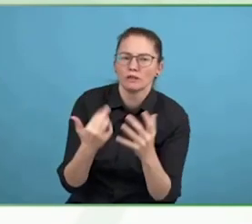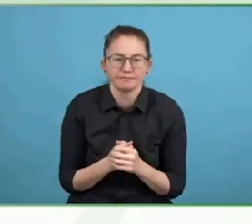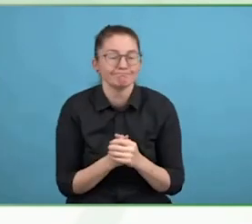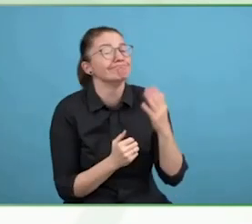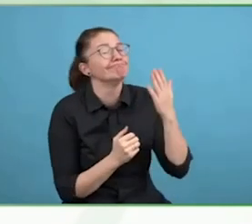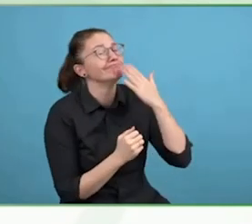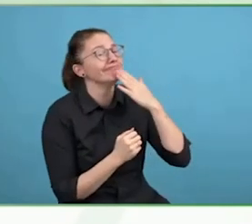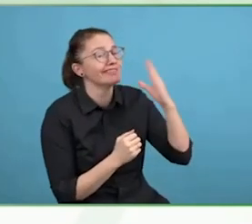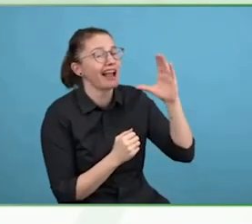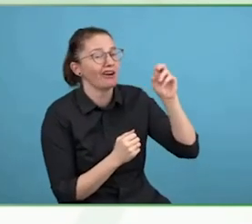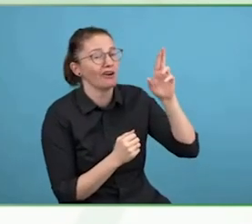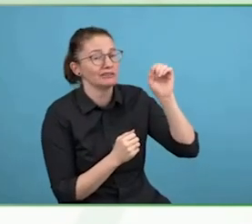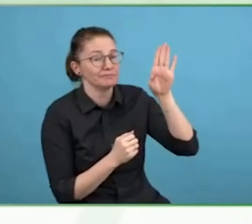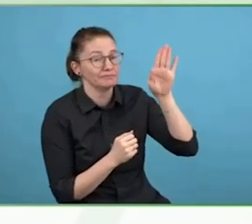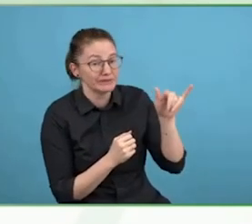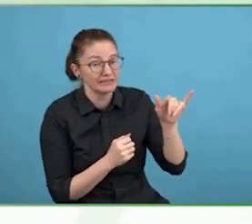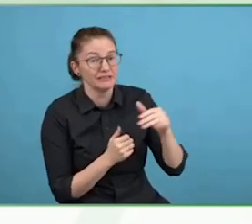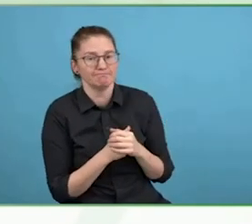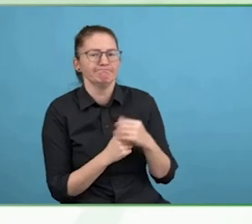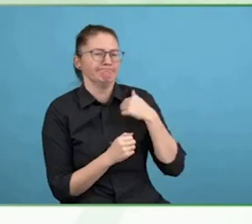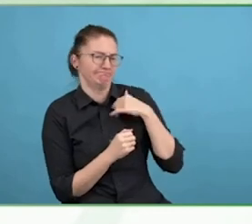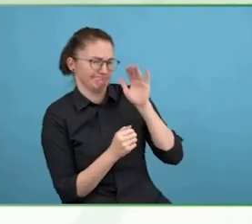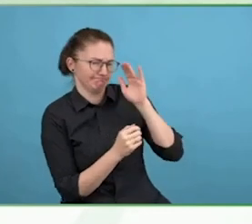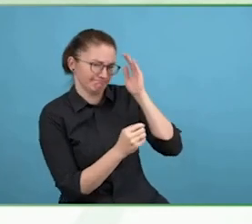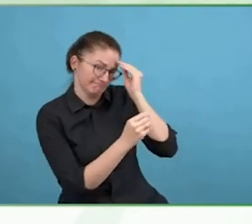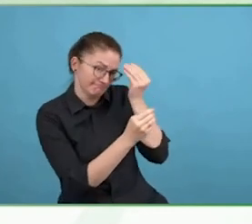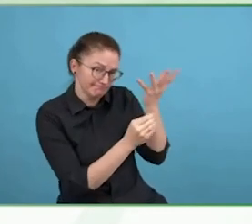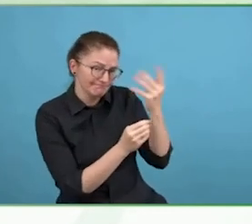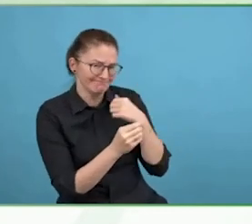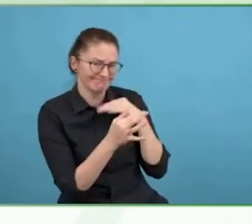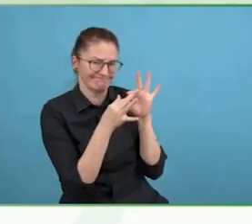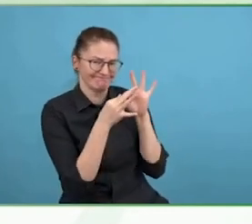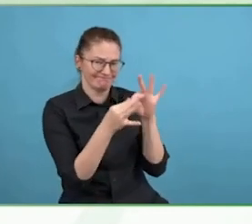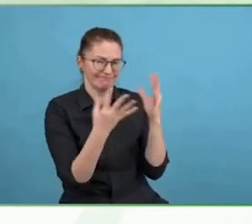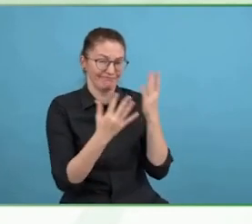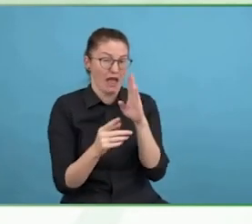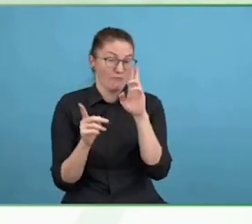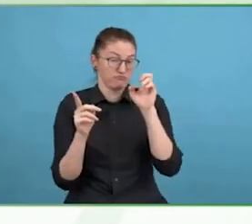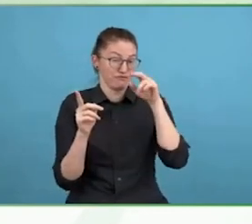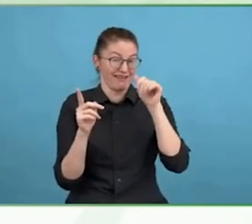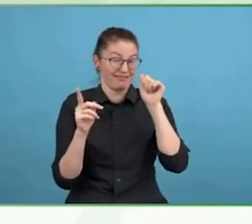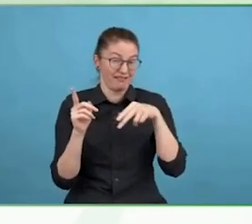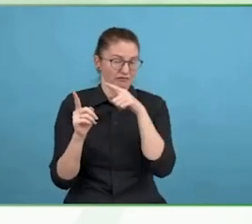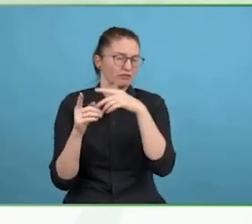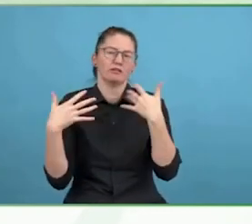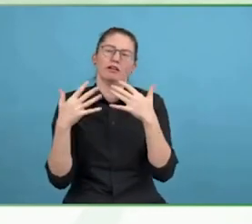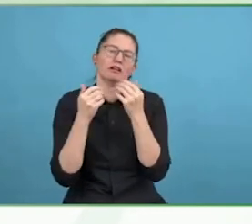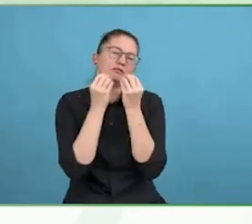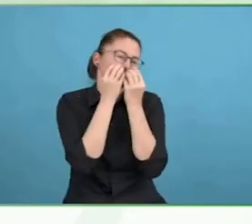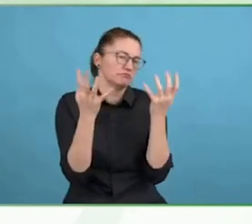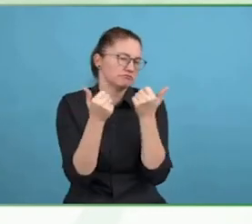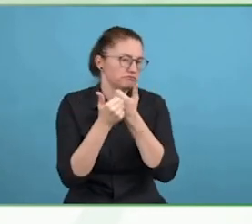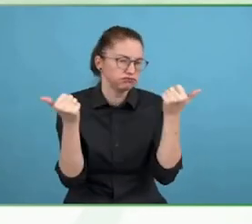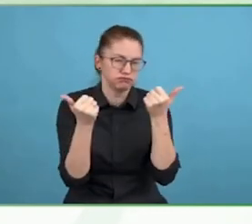We look and we say we all want to be seen and feel like, not feel